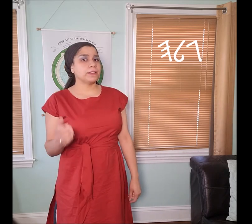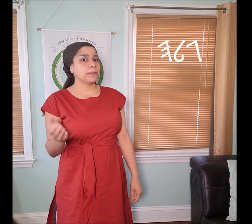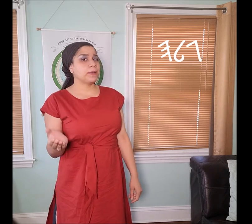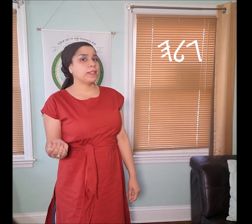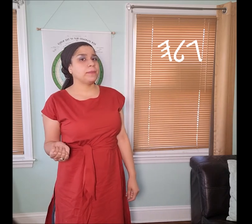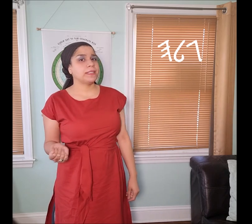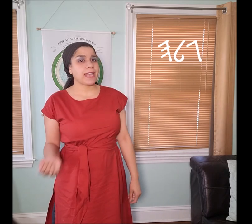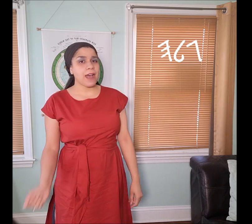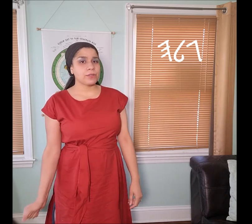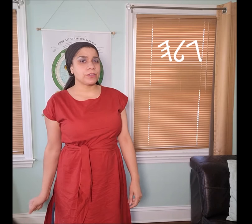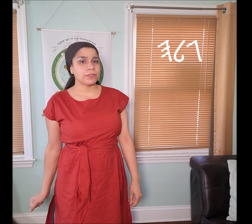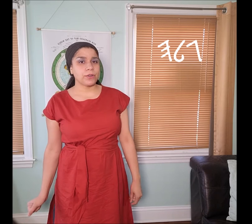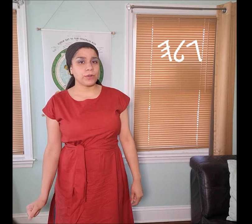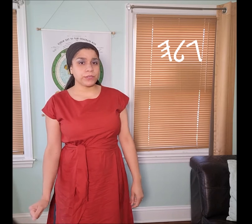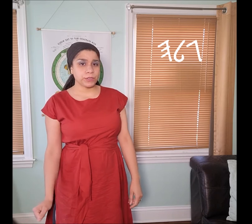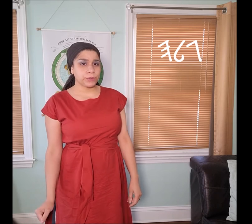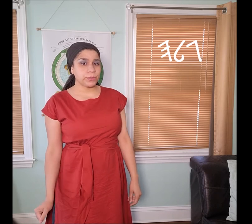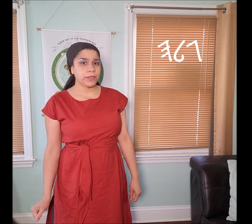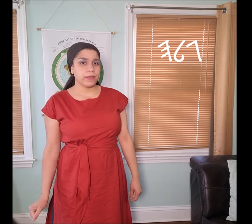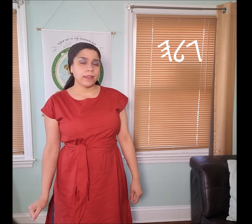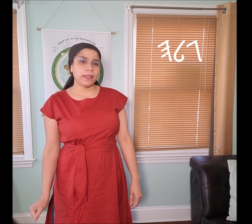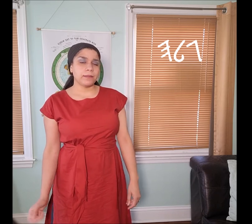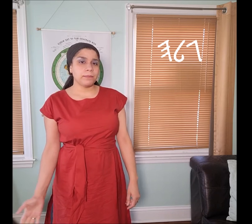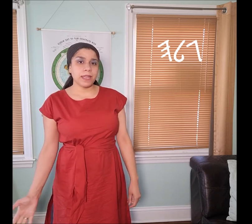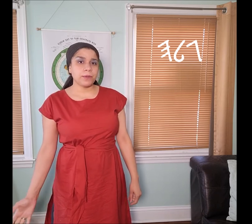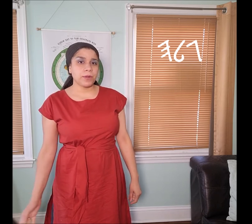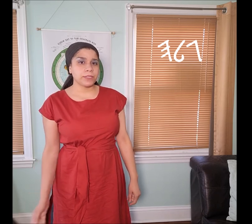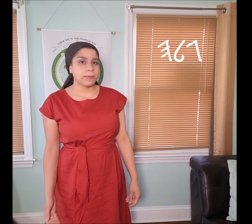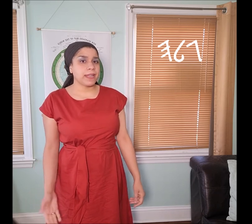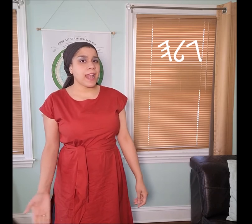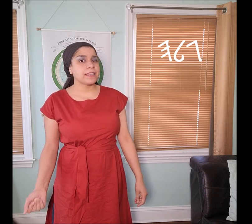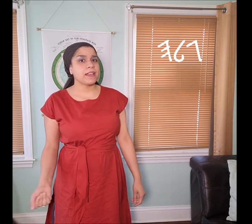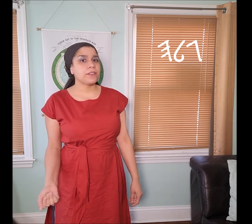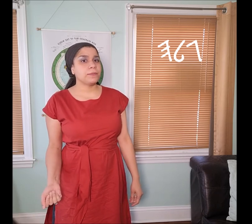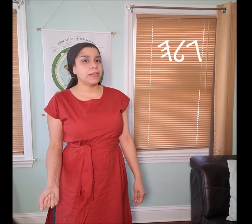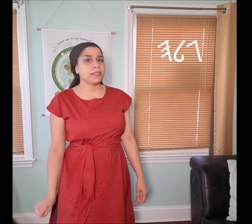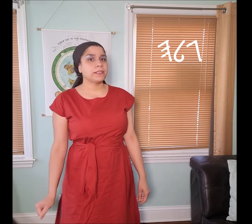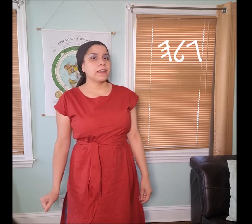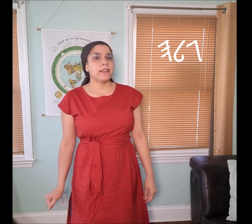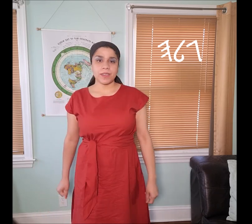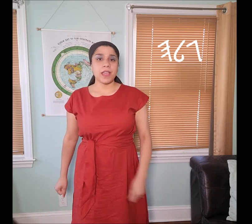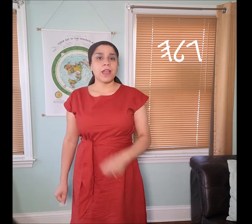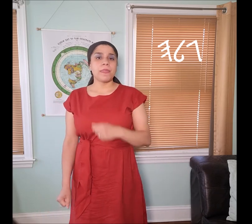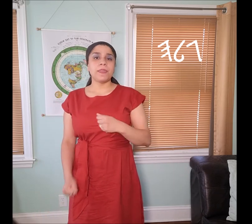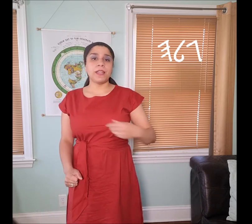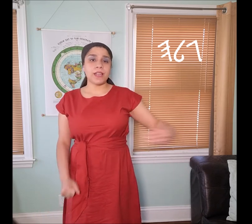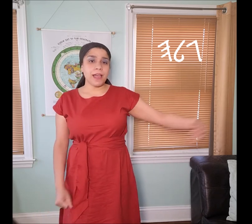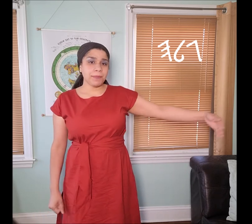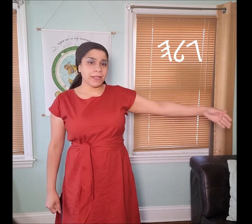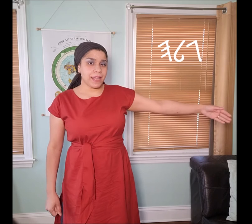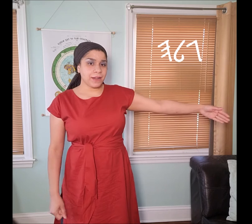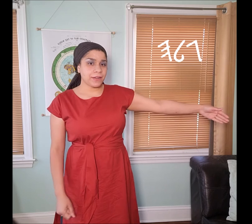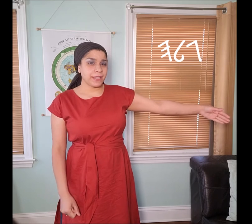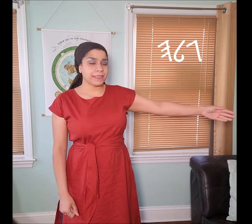typically means out or to in many words, but it has other meanings. The ”𐤋 lamad” symbol is